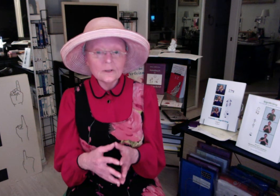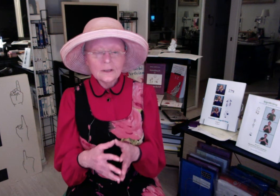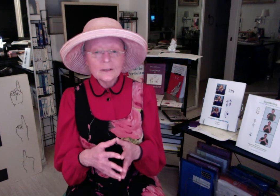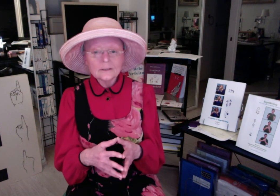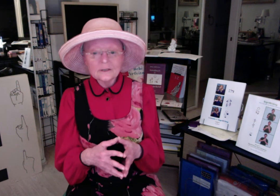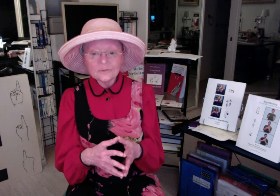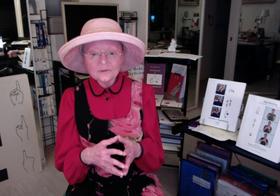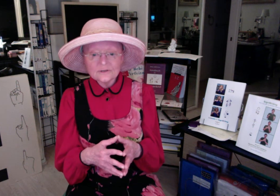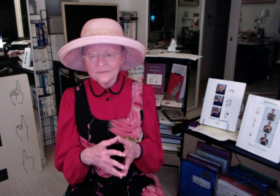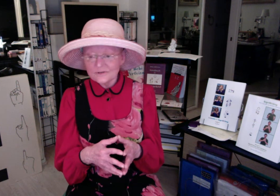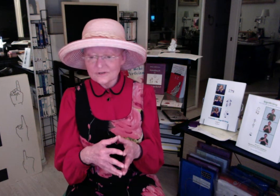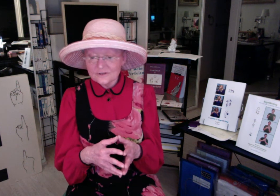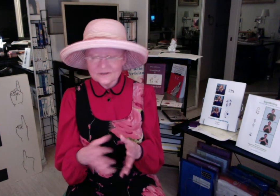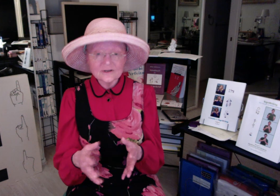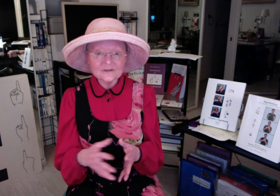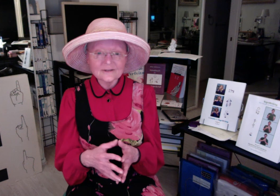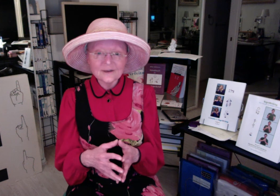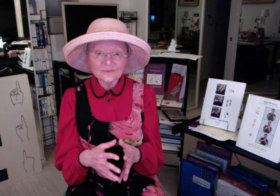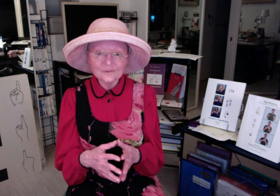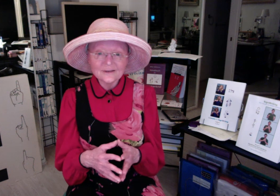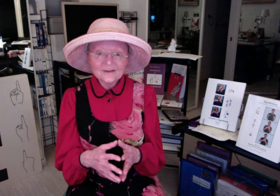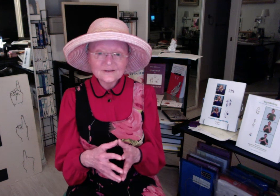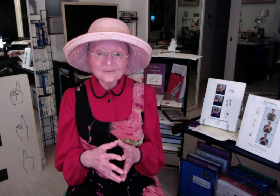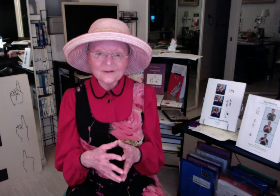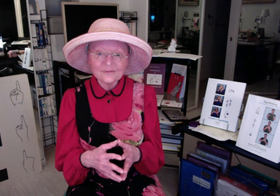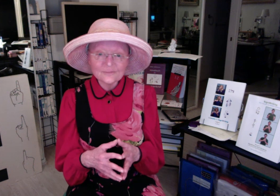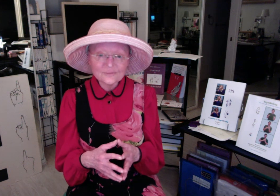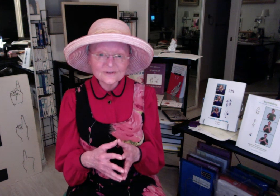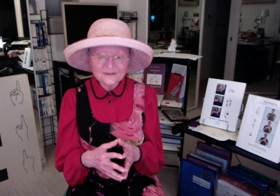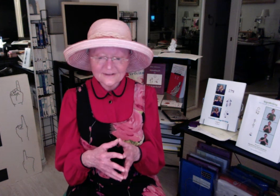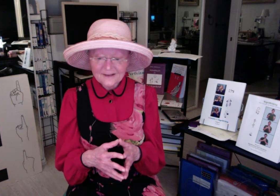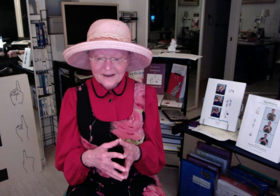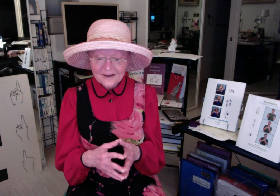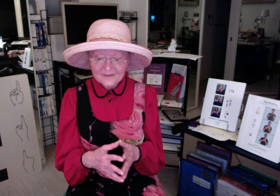in LIBRAS. I was just discussing that with somebody from Brazil on the